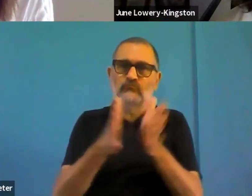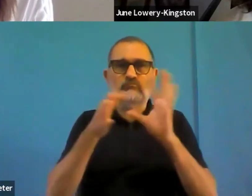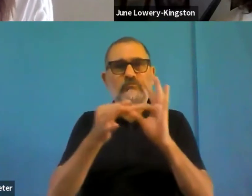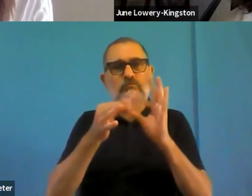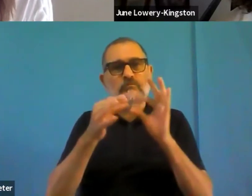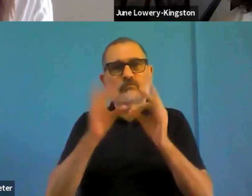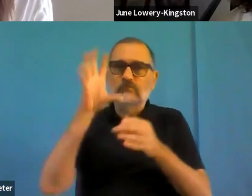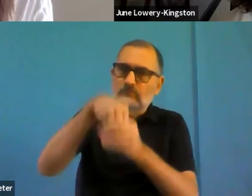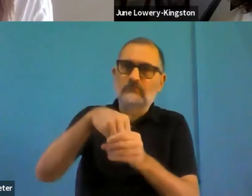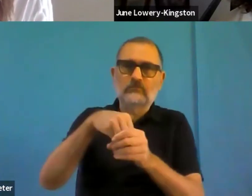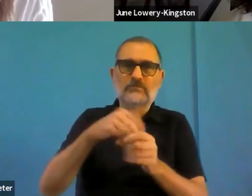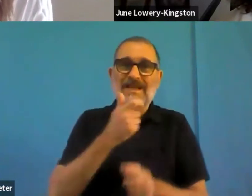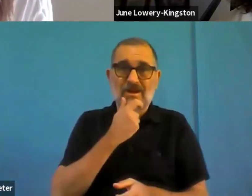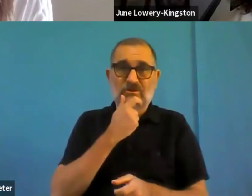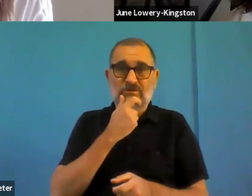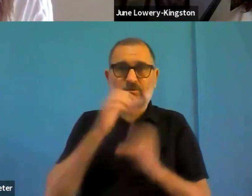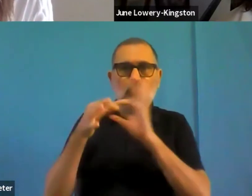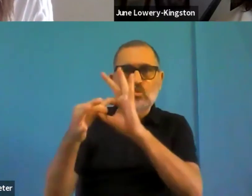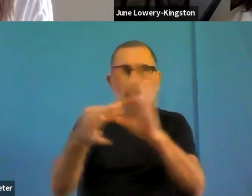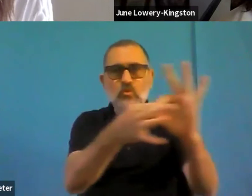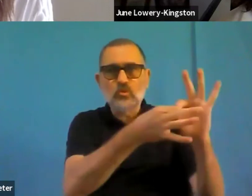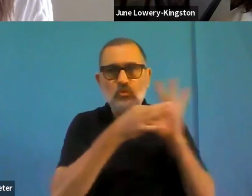So we have a commissioner dedicated to equality for the first time ever.